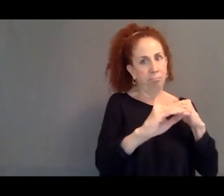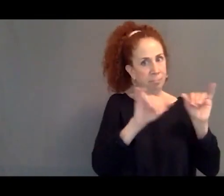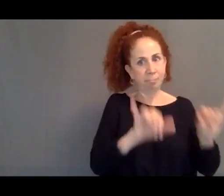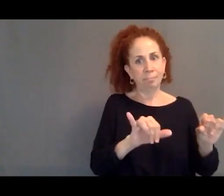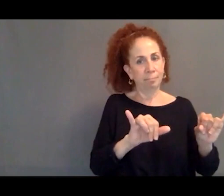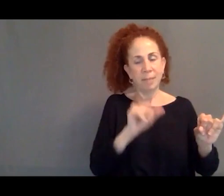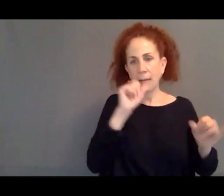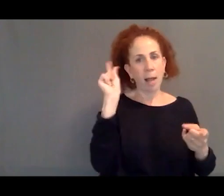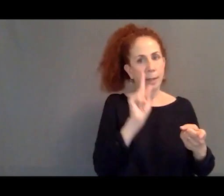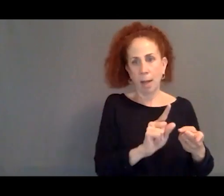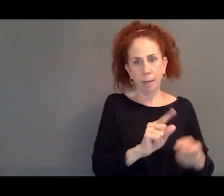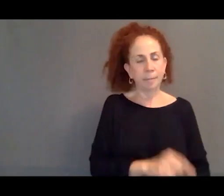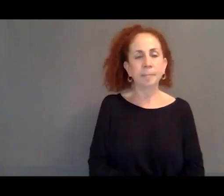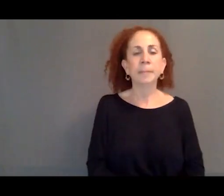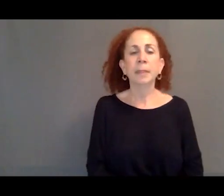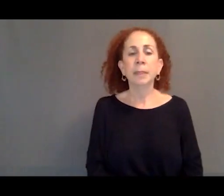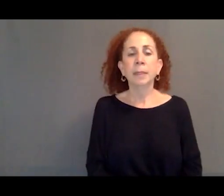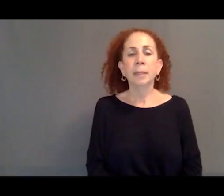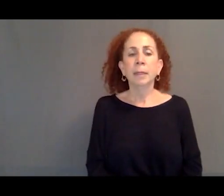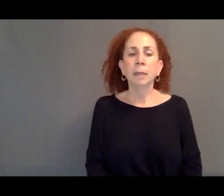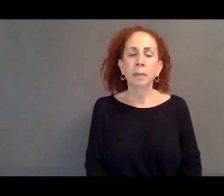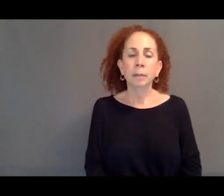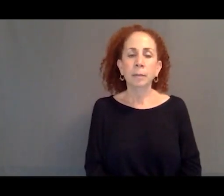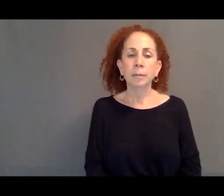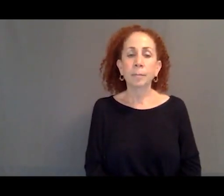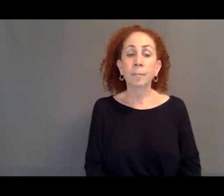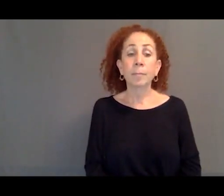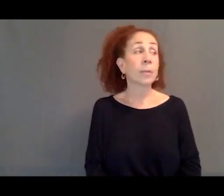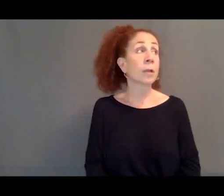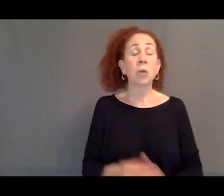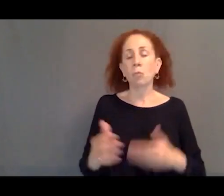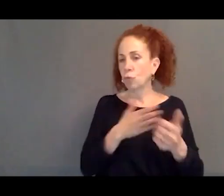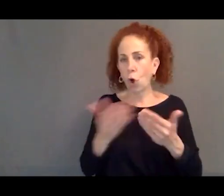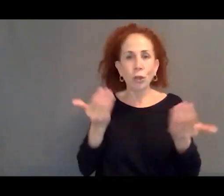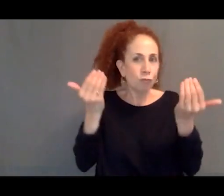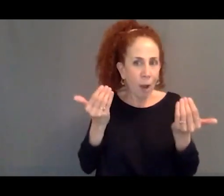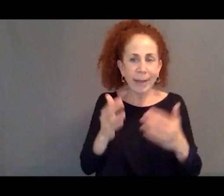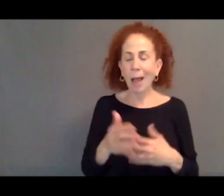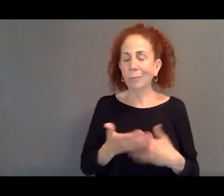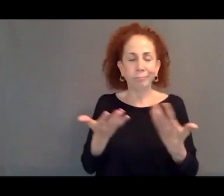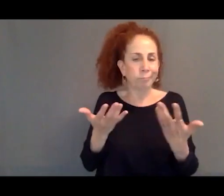And in any case, where we are right now, either in Europe